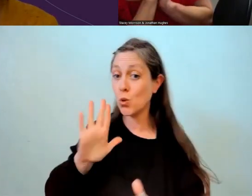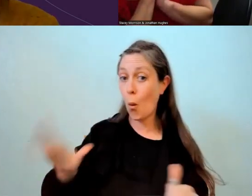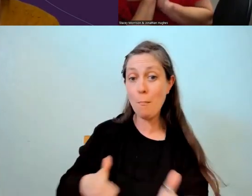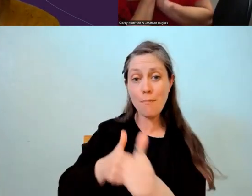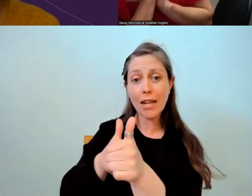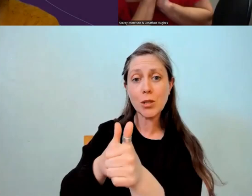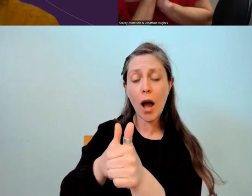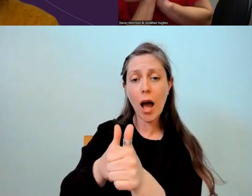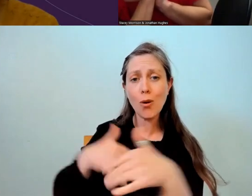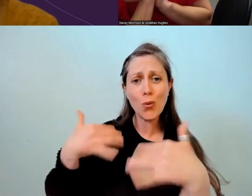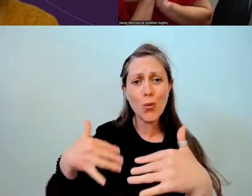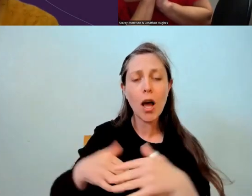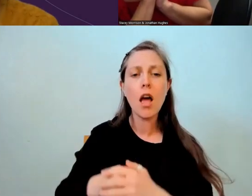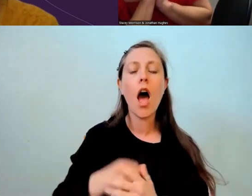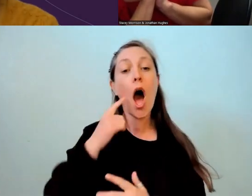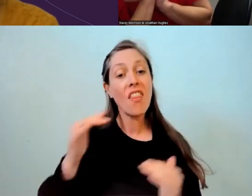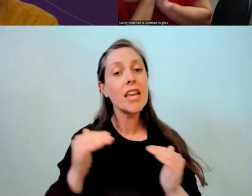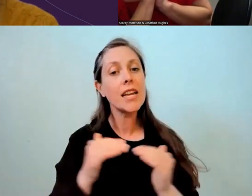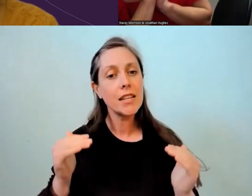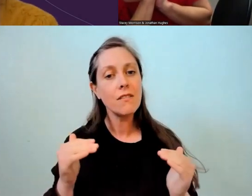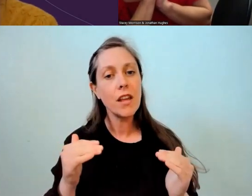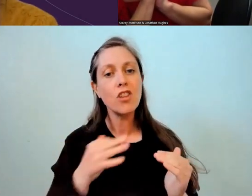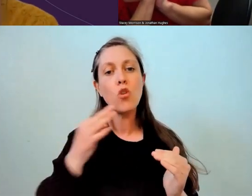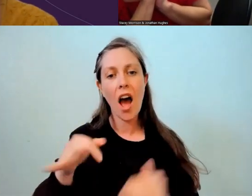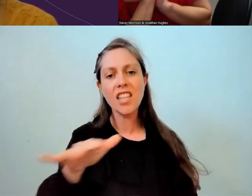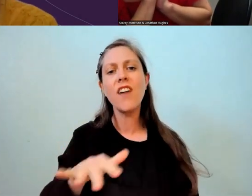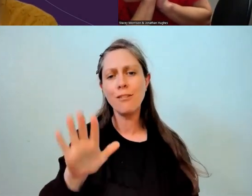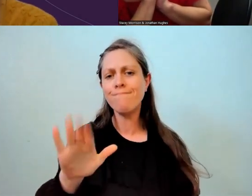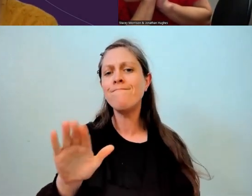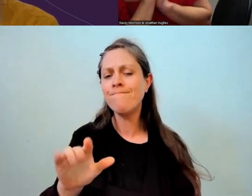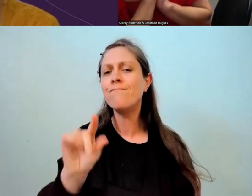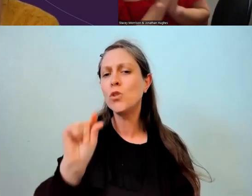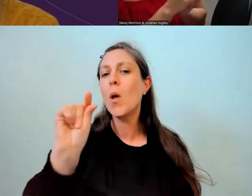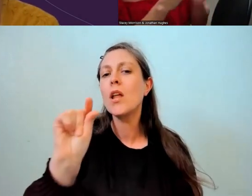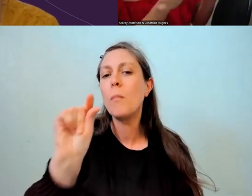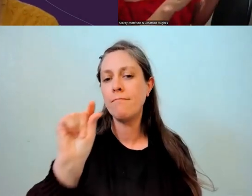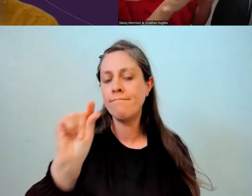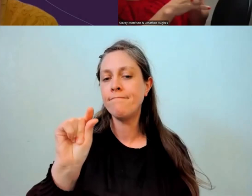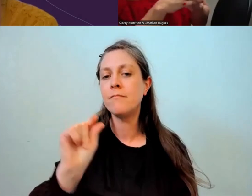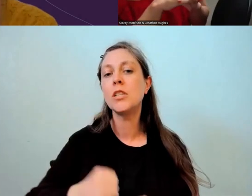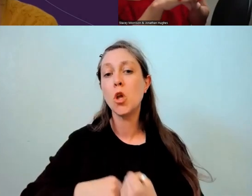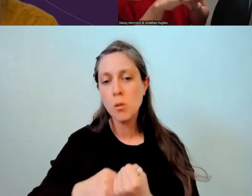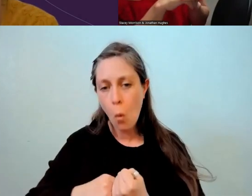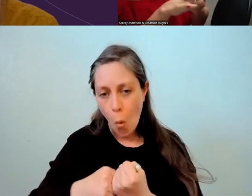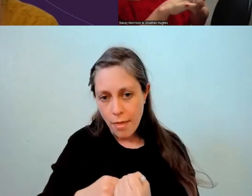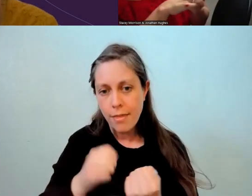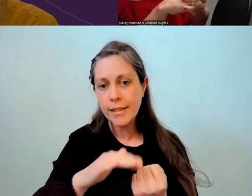I do think it's fair to ask a bit of whānau, for them to support and upskill as well. As I say, we've run those wananga here,